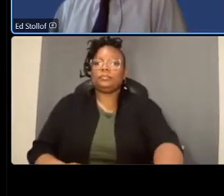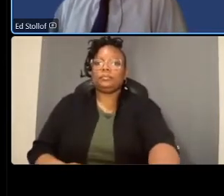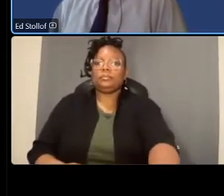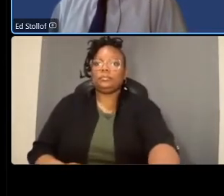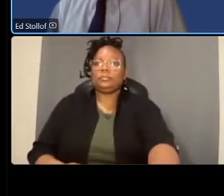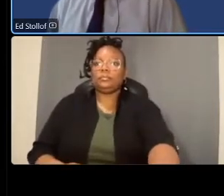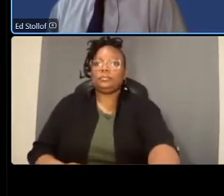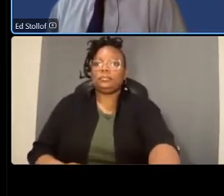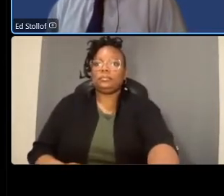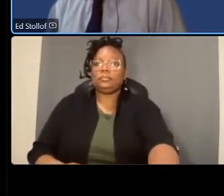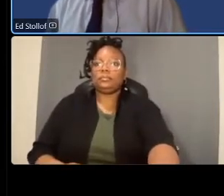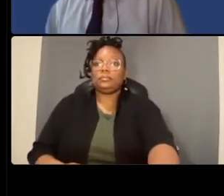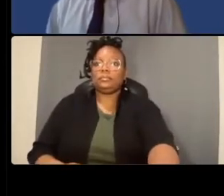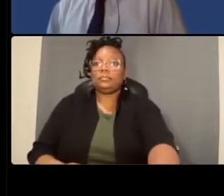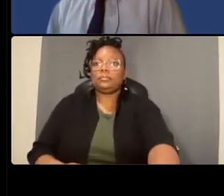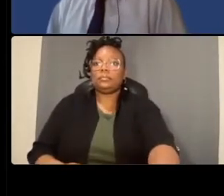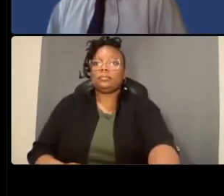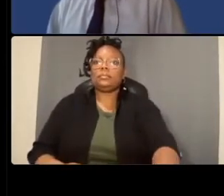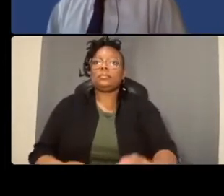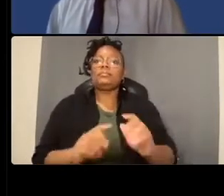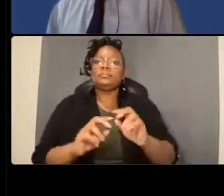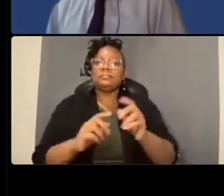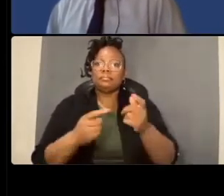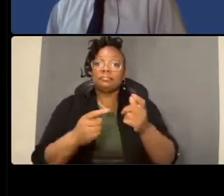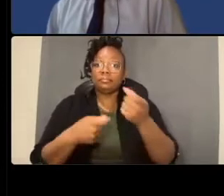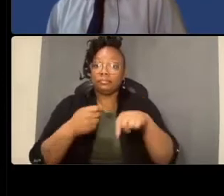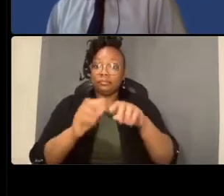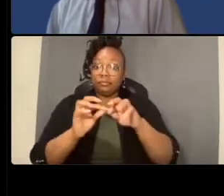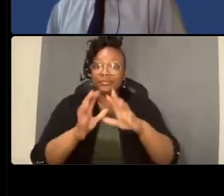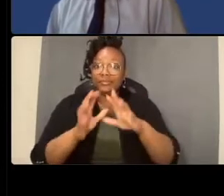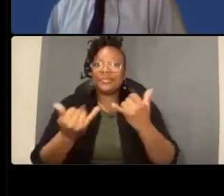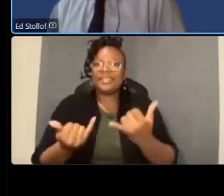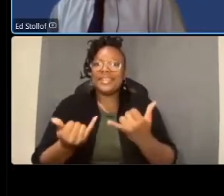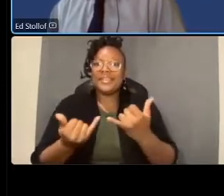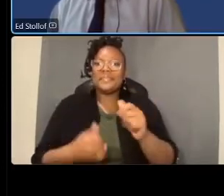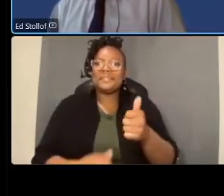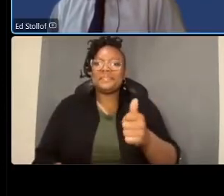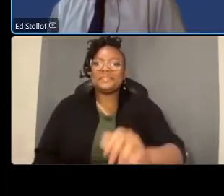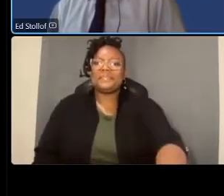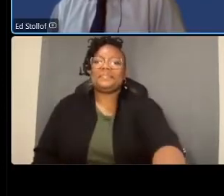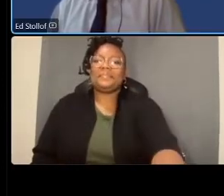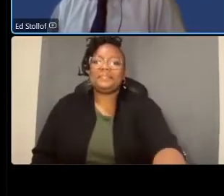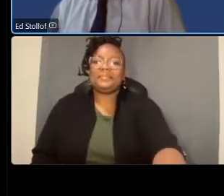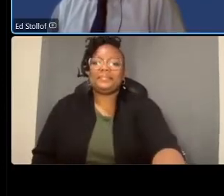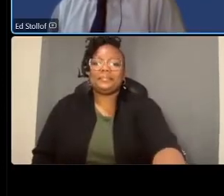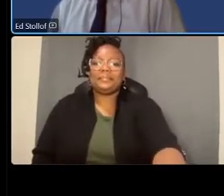the mayor's office of racial equity is conducting a racial equity impact analysis for the project